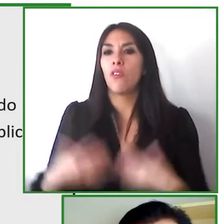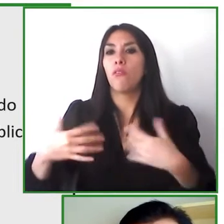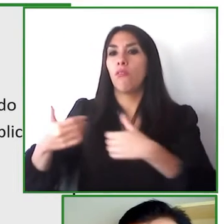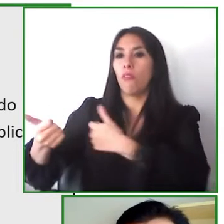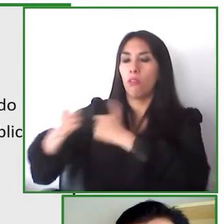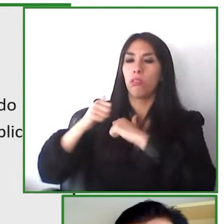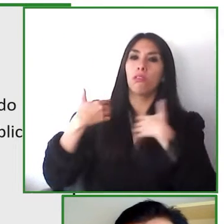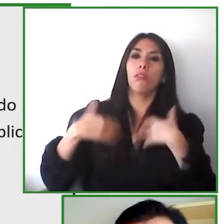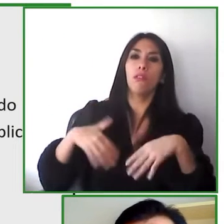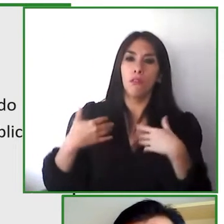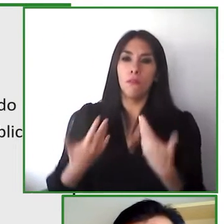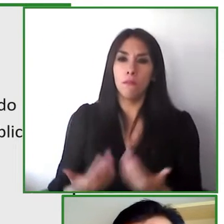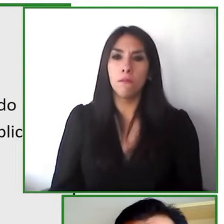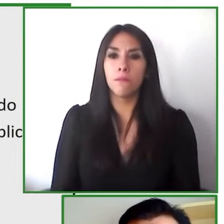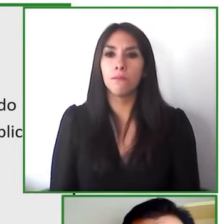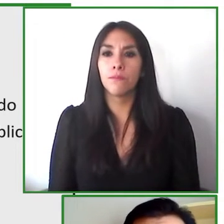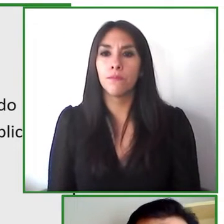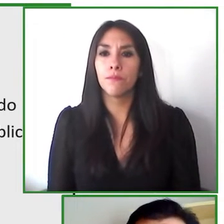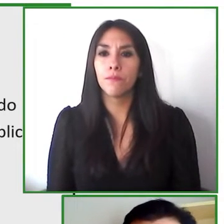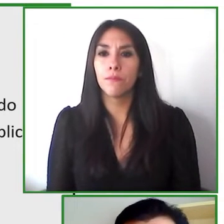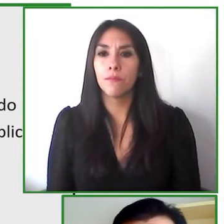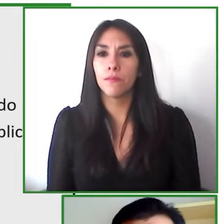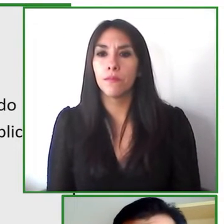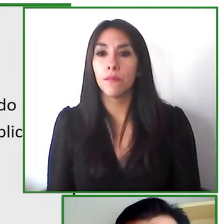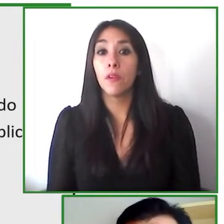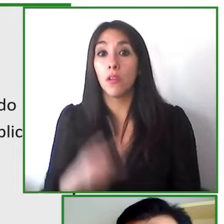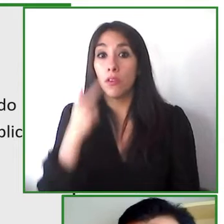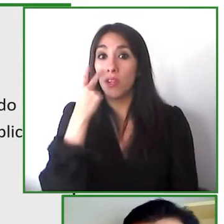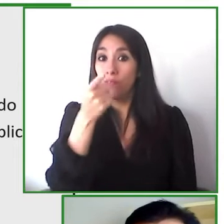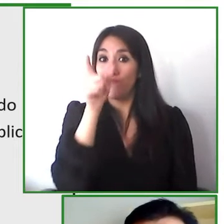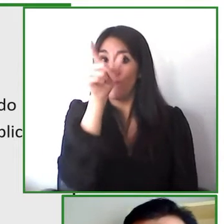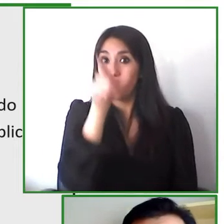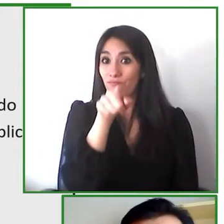solution app & town compagnon it's an innovative system for door-to-door